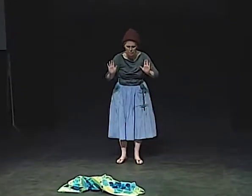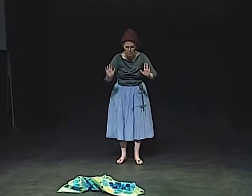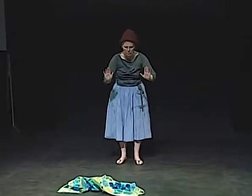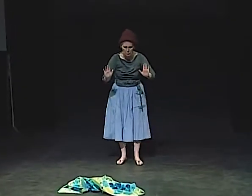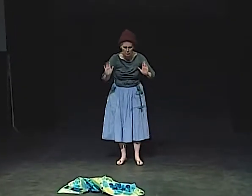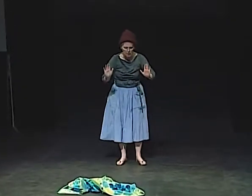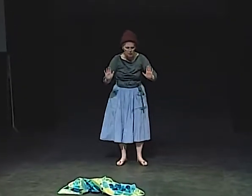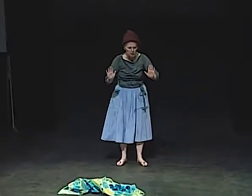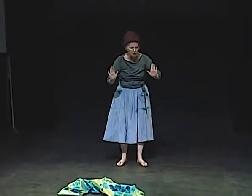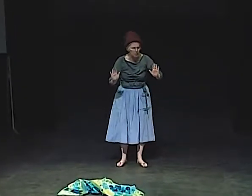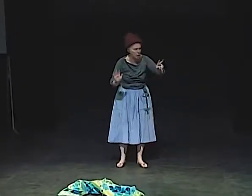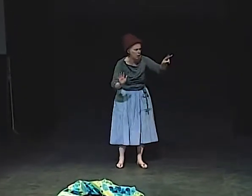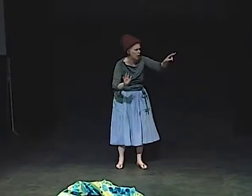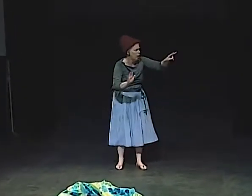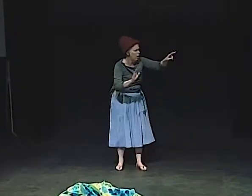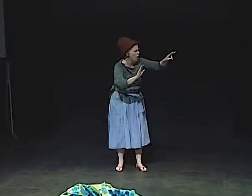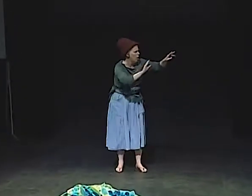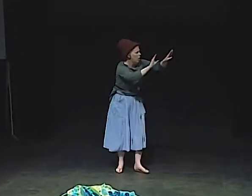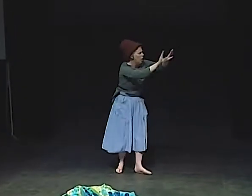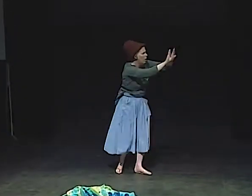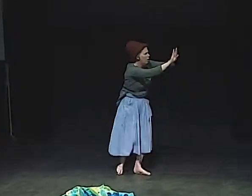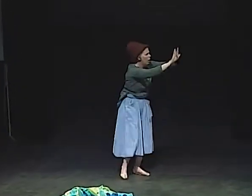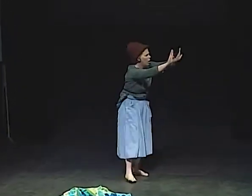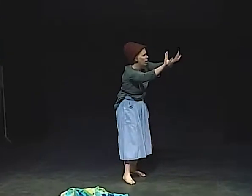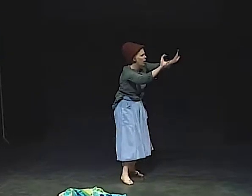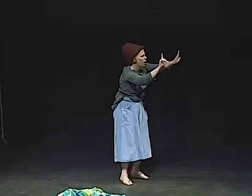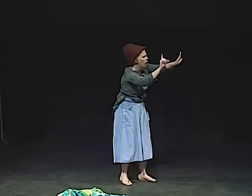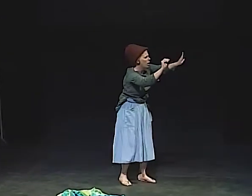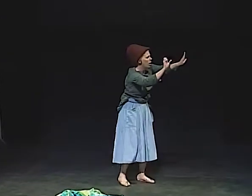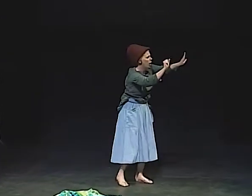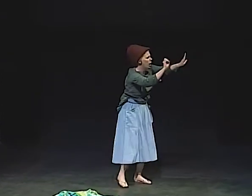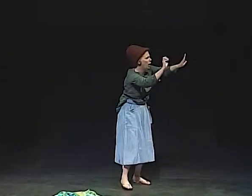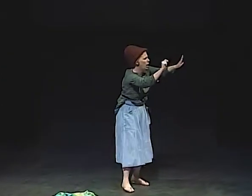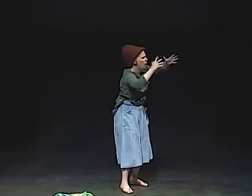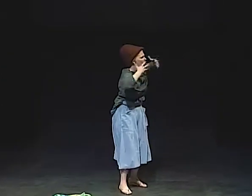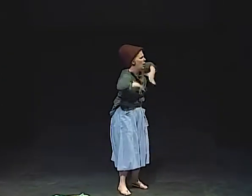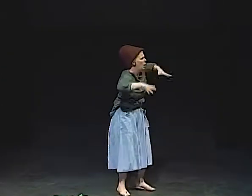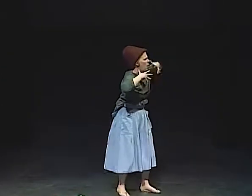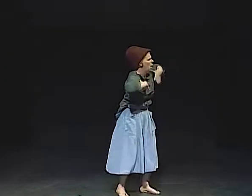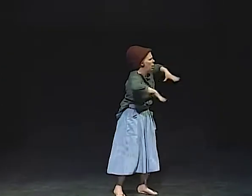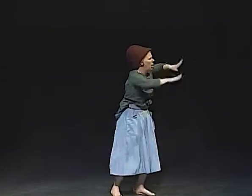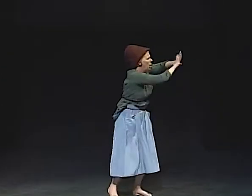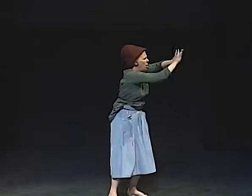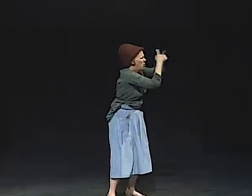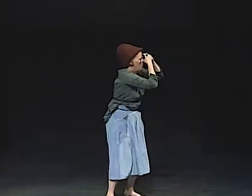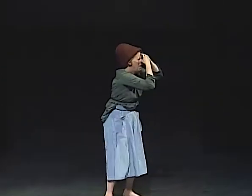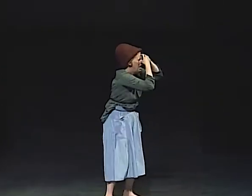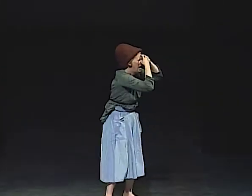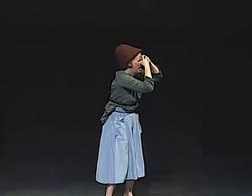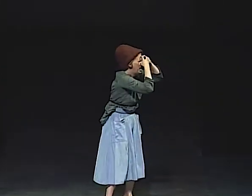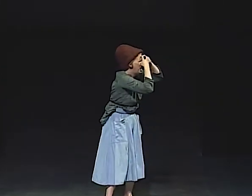"CALM DOWN," HE SAID. "CALM DOWN." OVER AGAINST THE WALL THERE WAS A DRESSER.